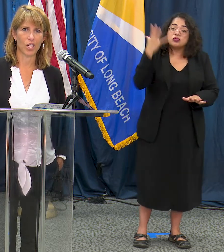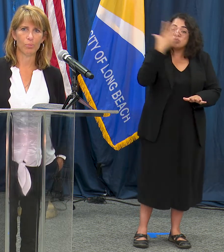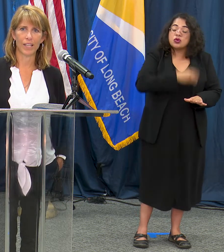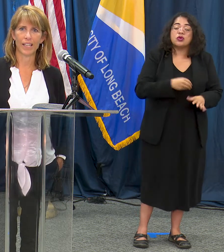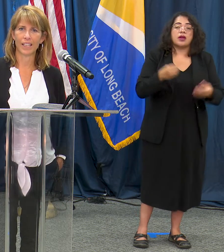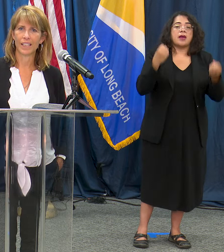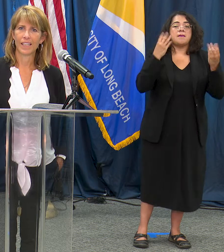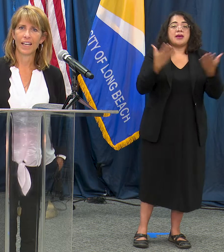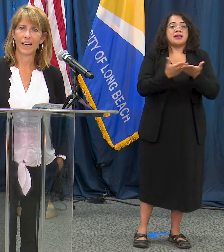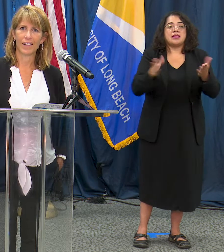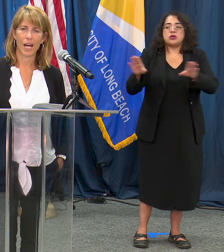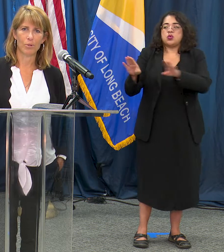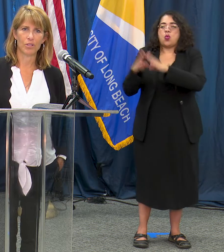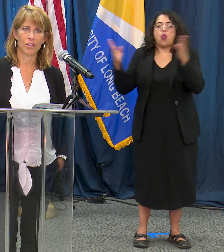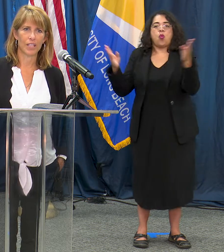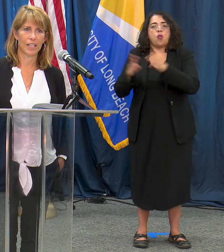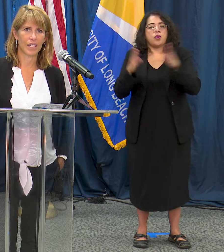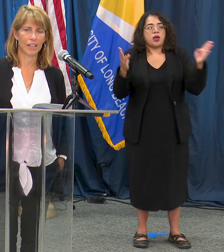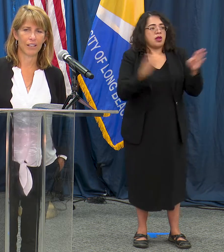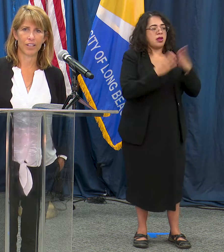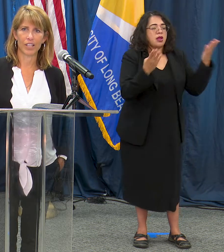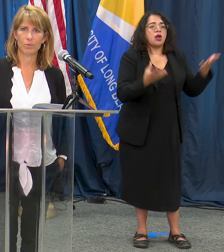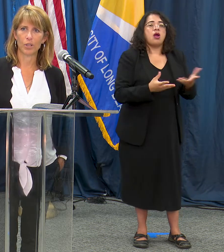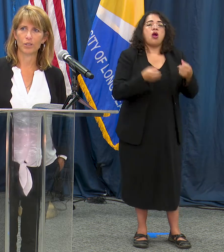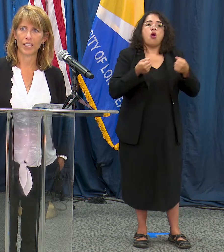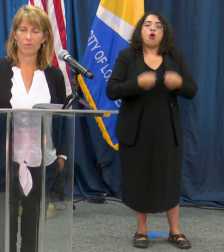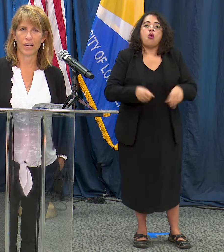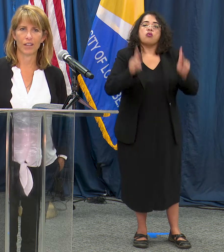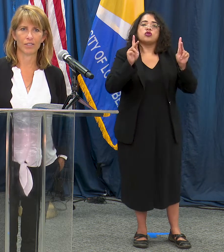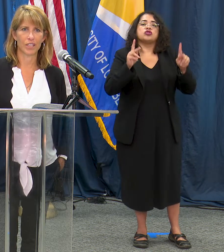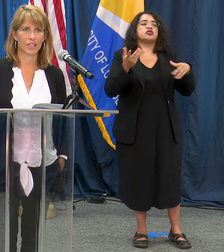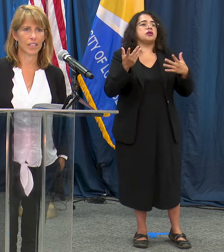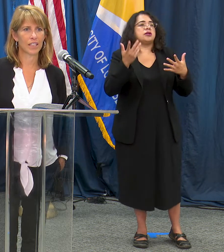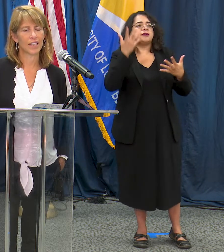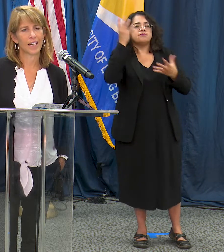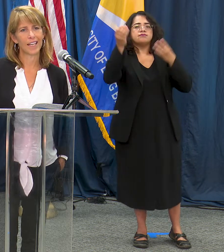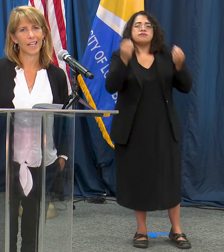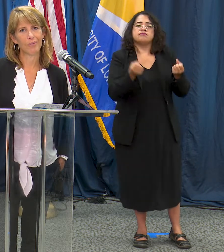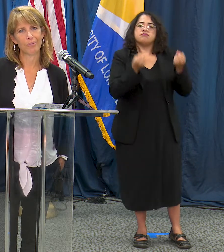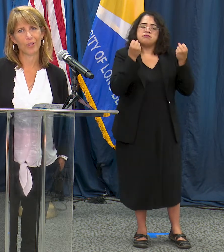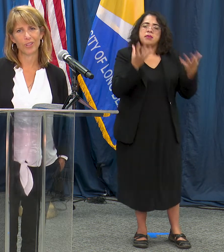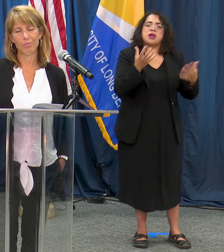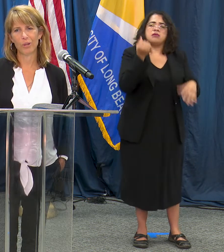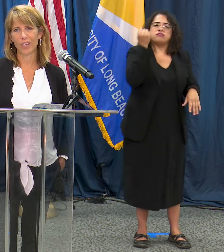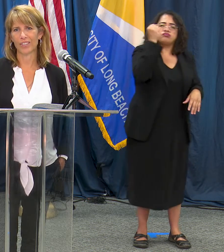are opening, the opportunity in various protests, we had over 60 protest